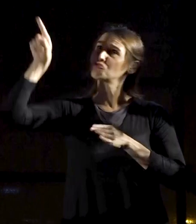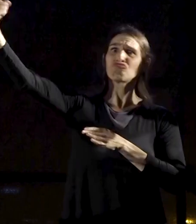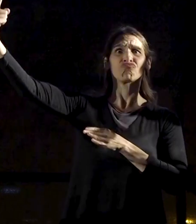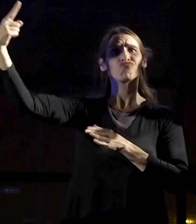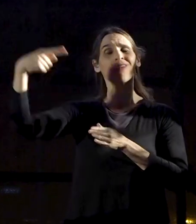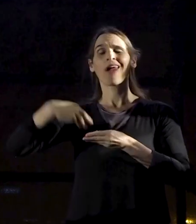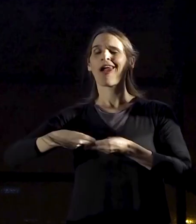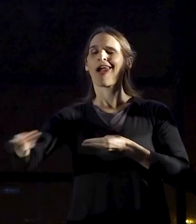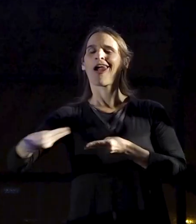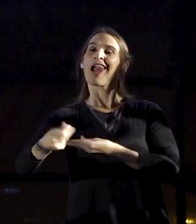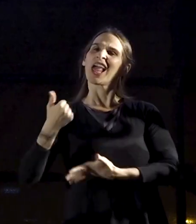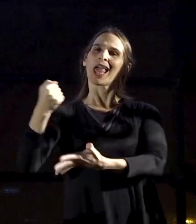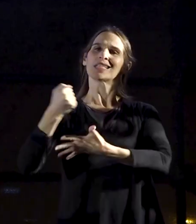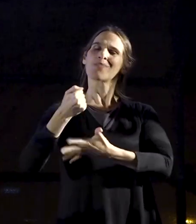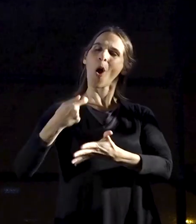dividends and bribes among yourselves.